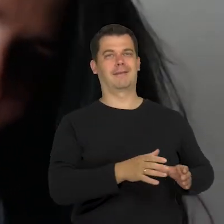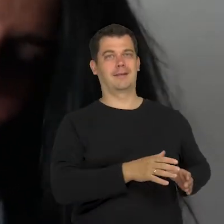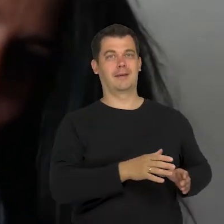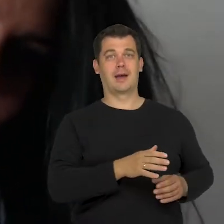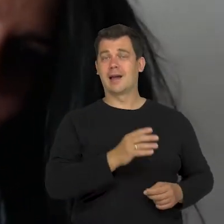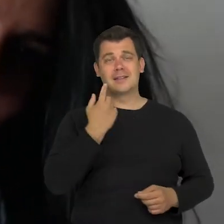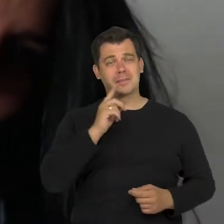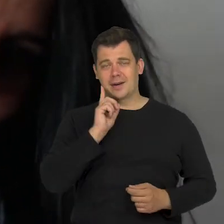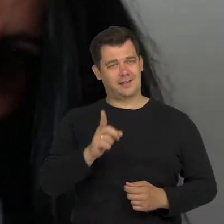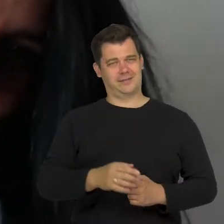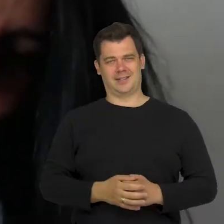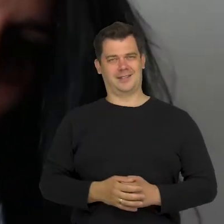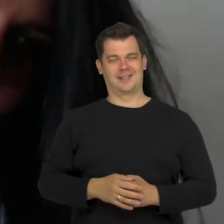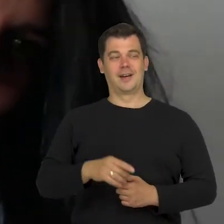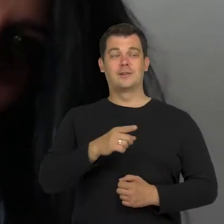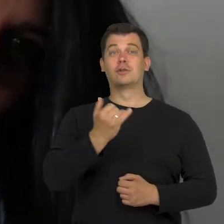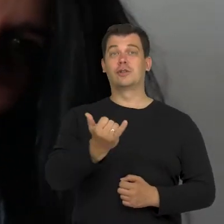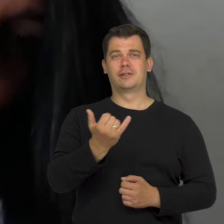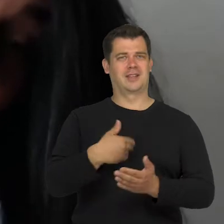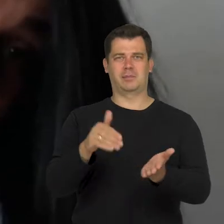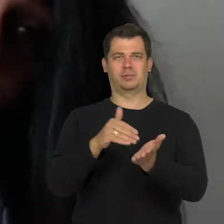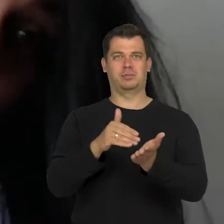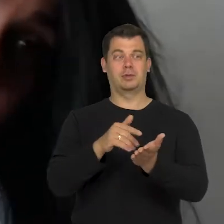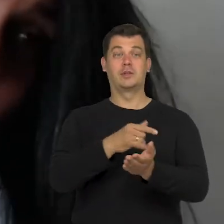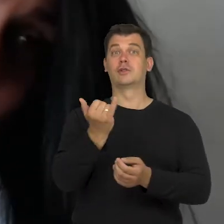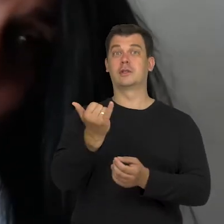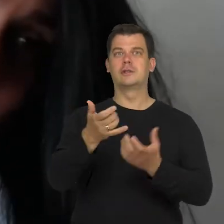children need this. They just need answers.